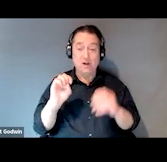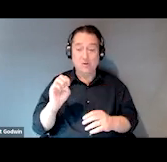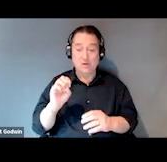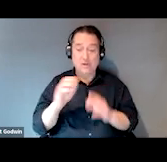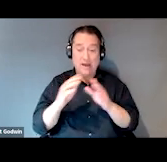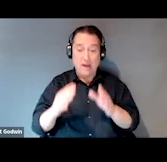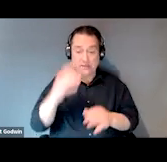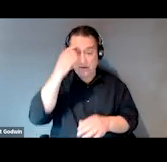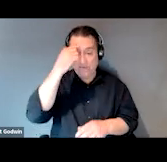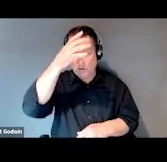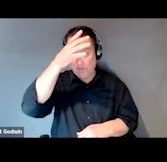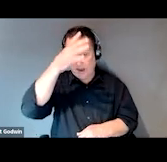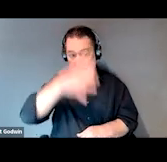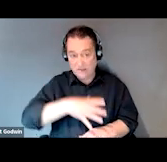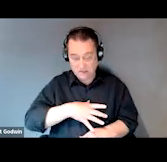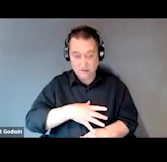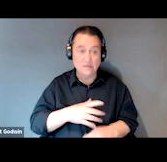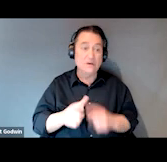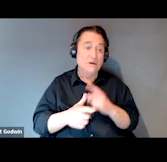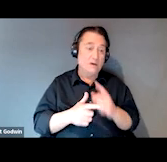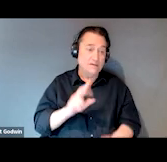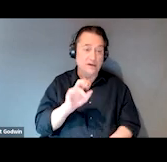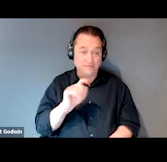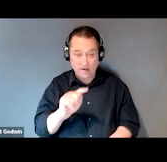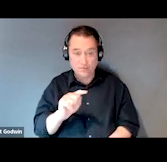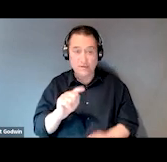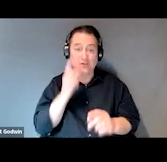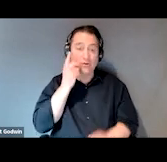We have a medical respite and a veteran's dorm and rentals for men.